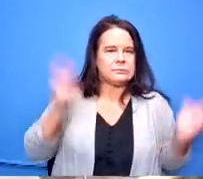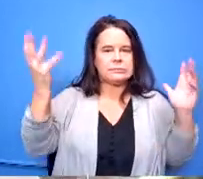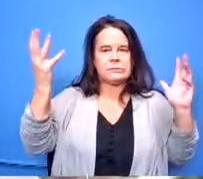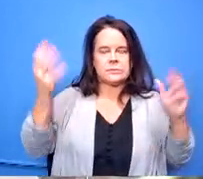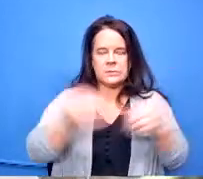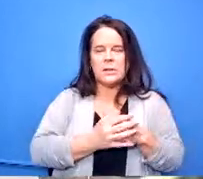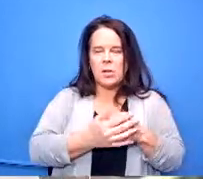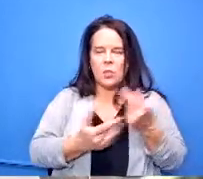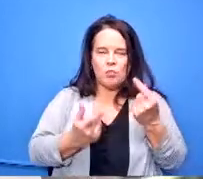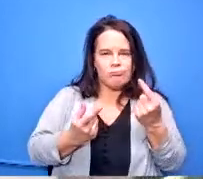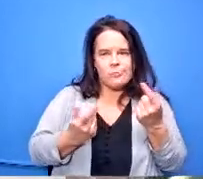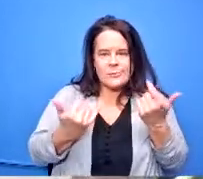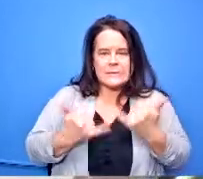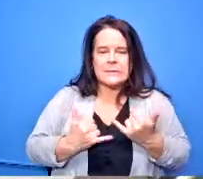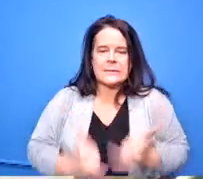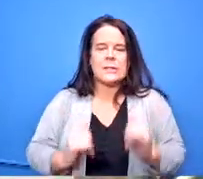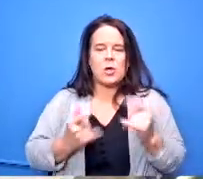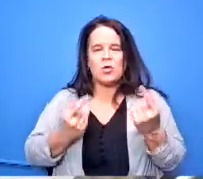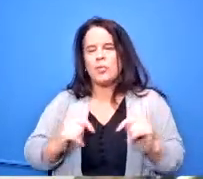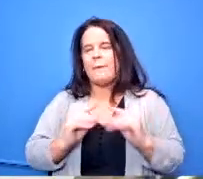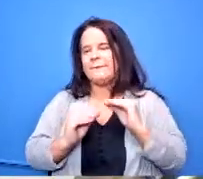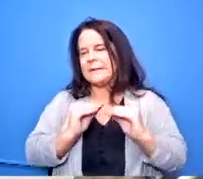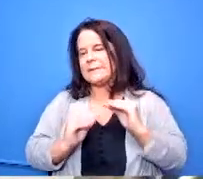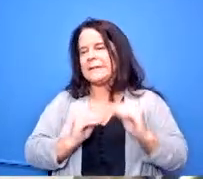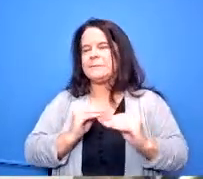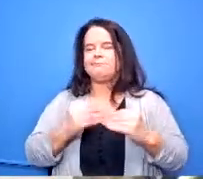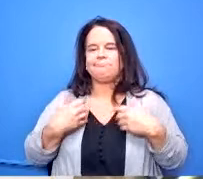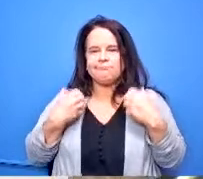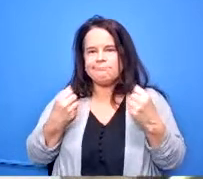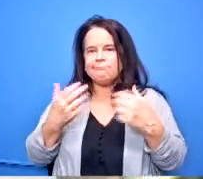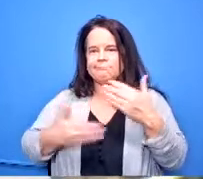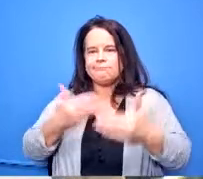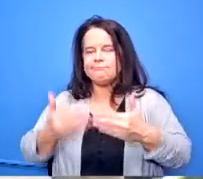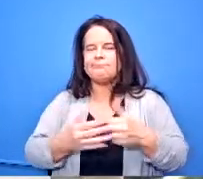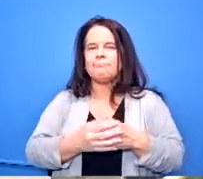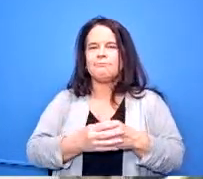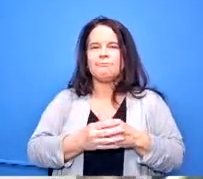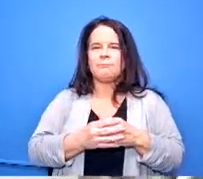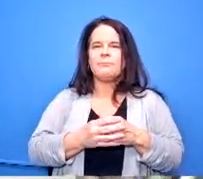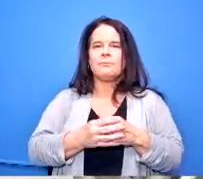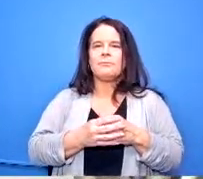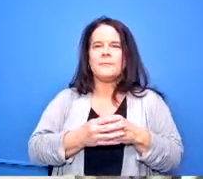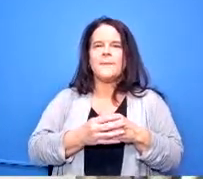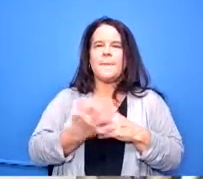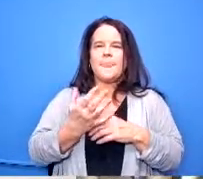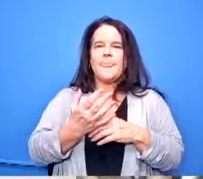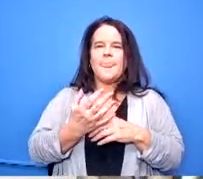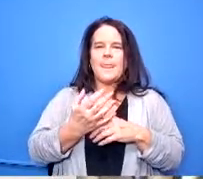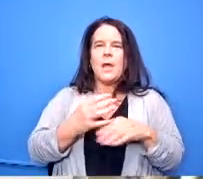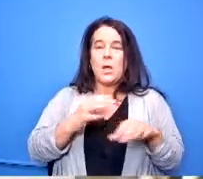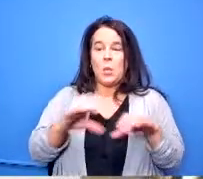from those uh shutdowns that we had and we are doing that career training for our students and